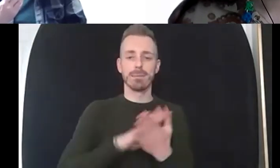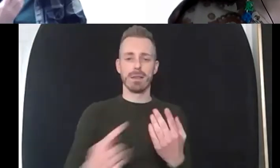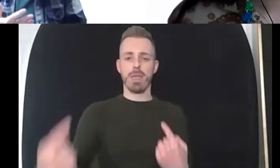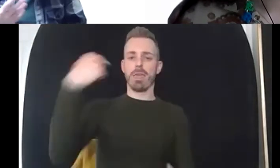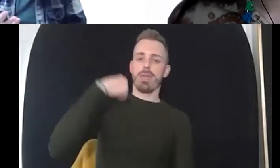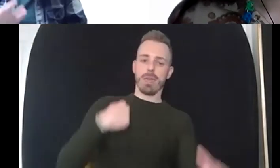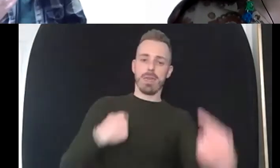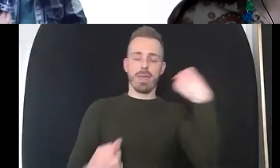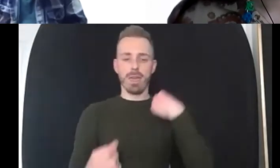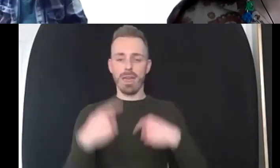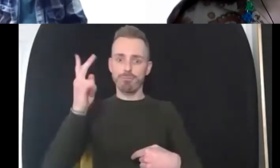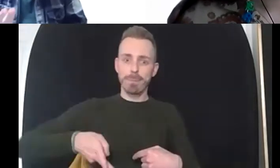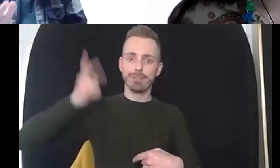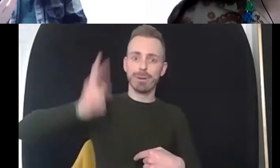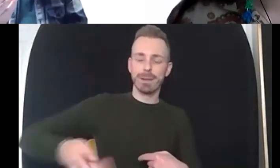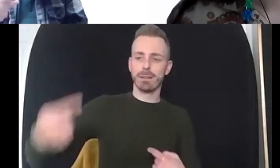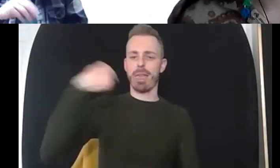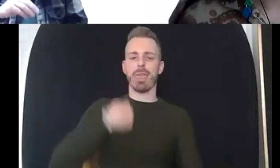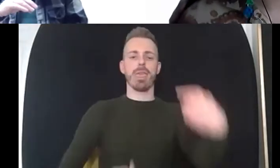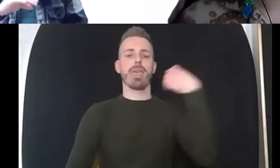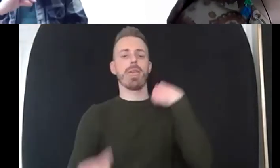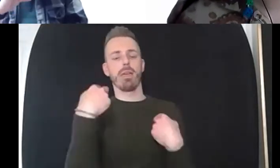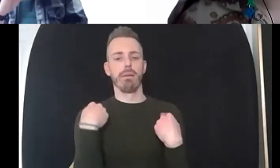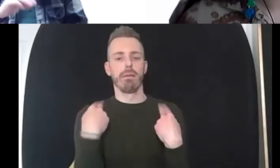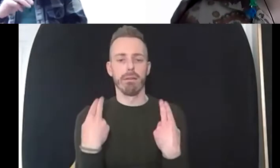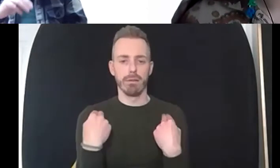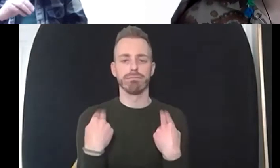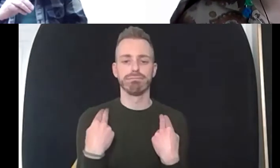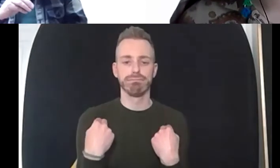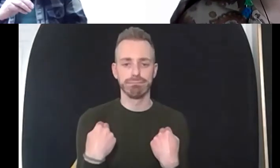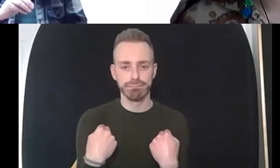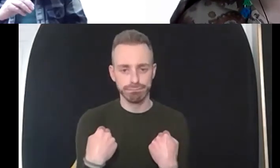you're not learning from what happened right so i think in terms of resilience it's about